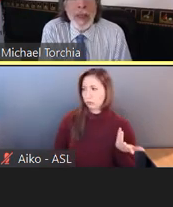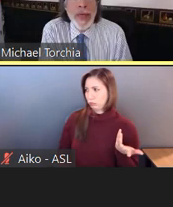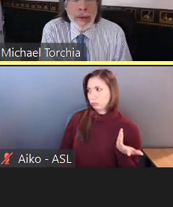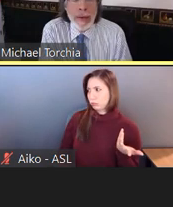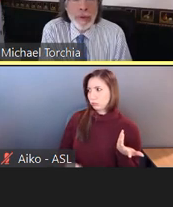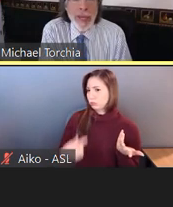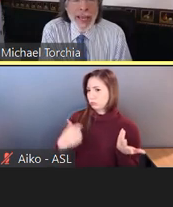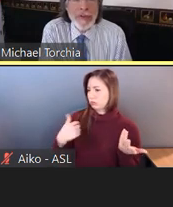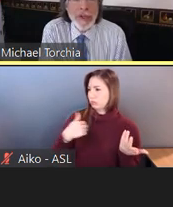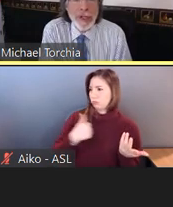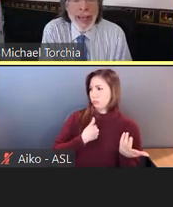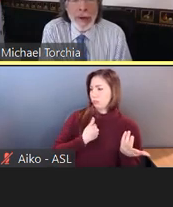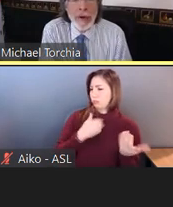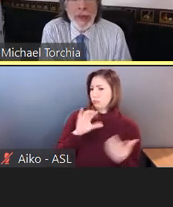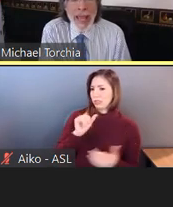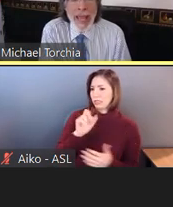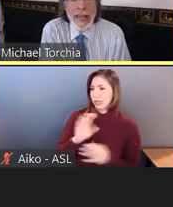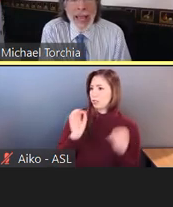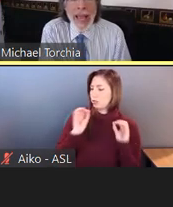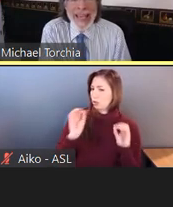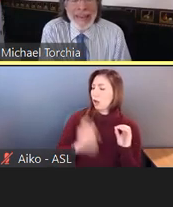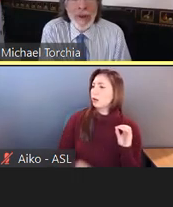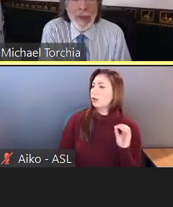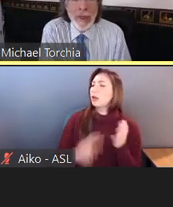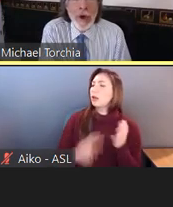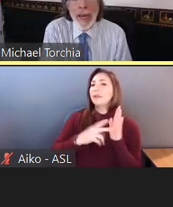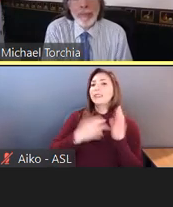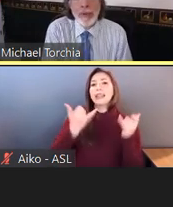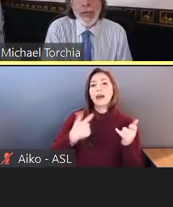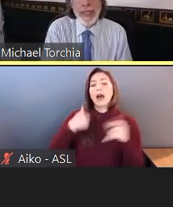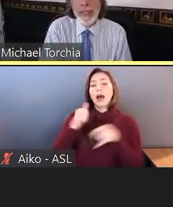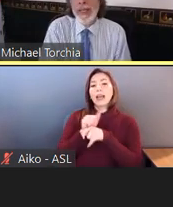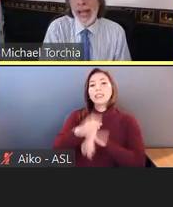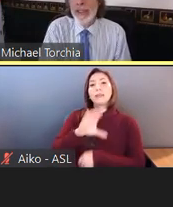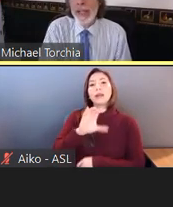That employee has a claim under the ADA, even though that employee doesn't actually